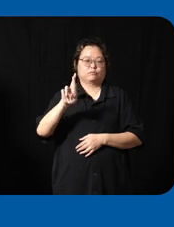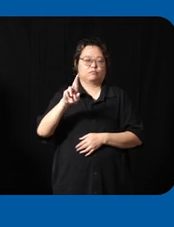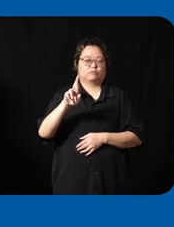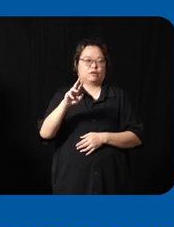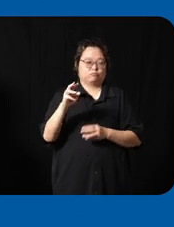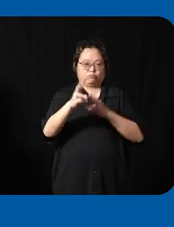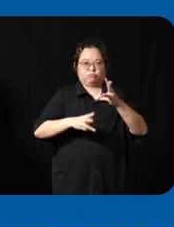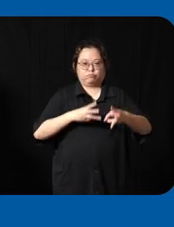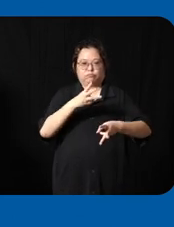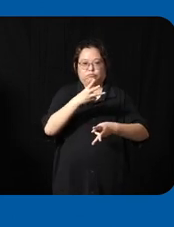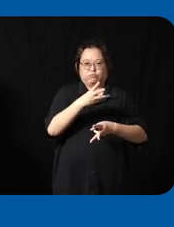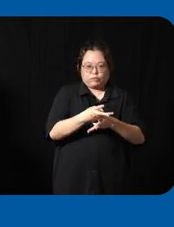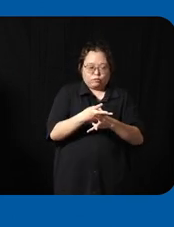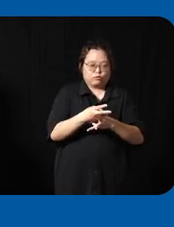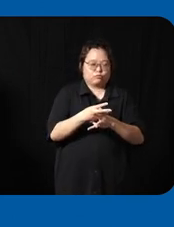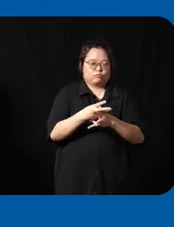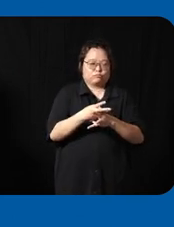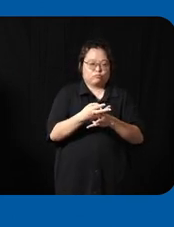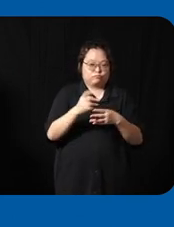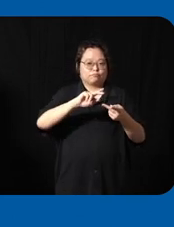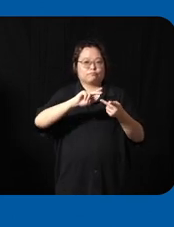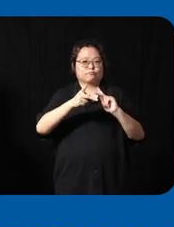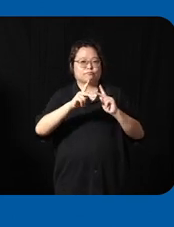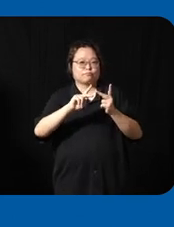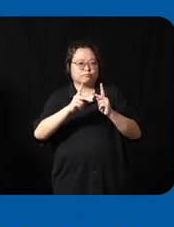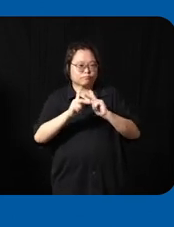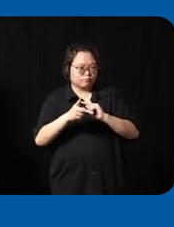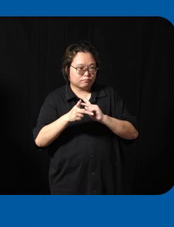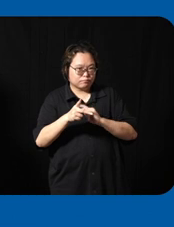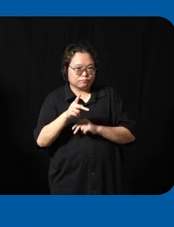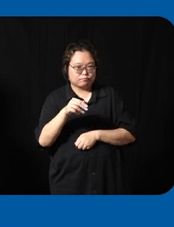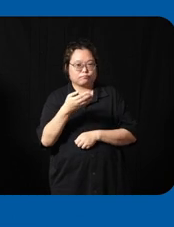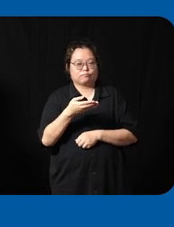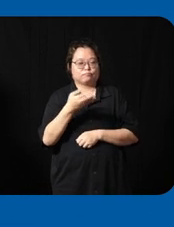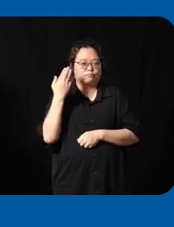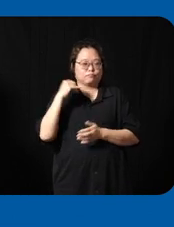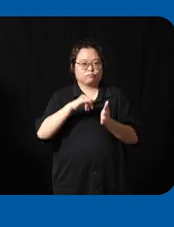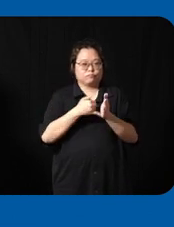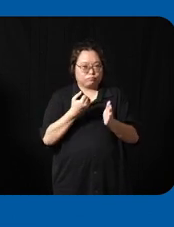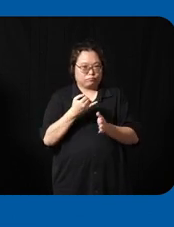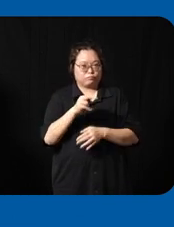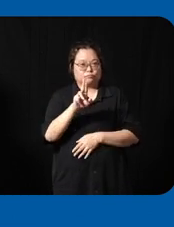know theme of partnership uh that uh Denise uh mentioned about in the earlier session uh and